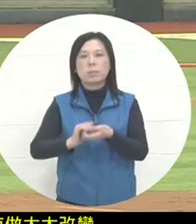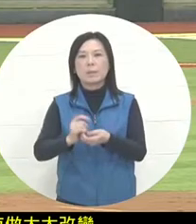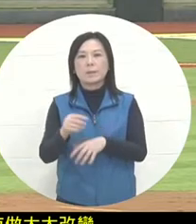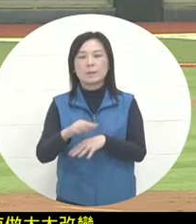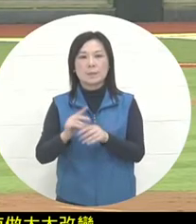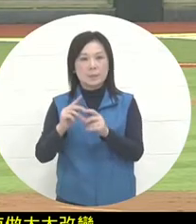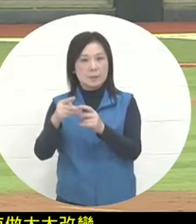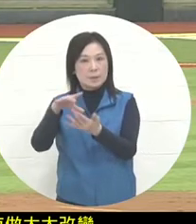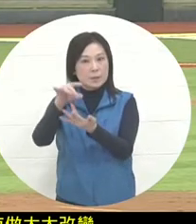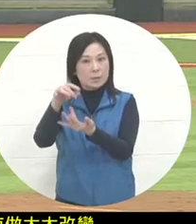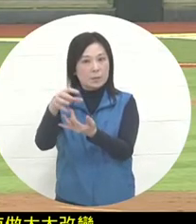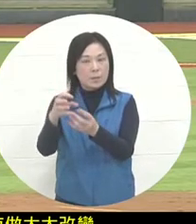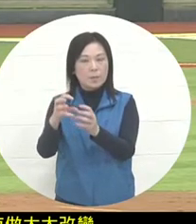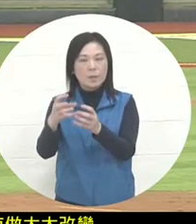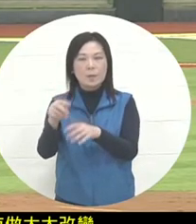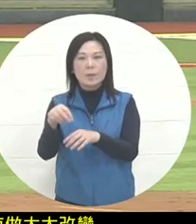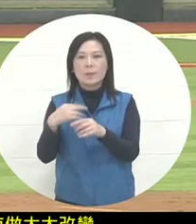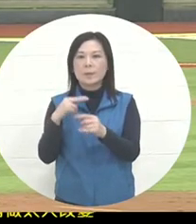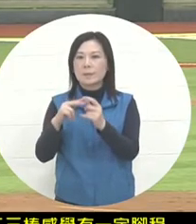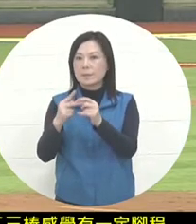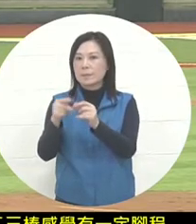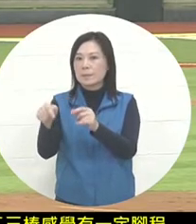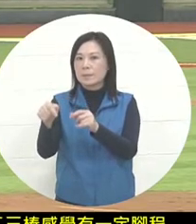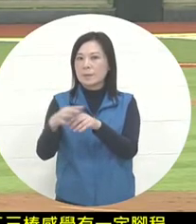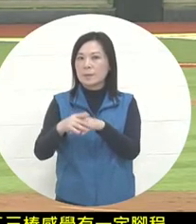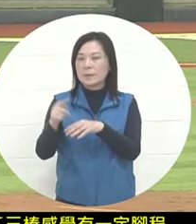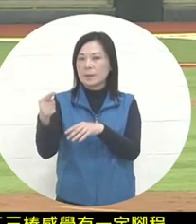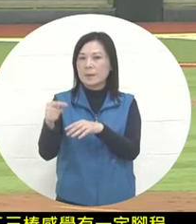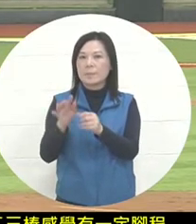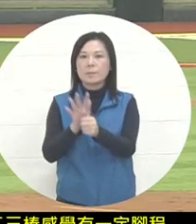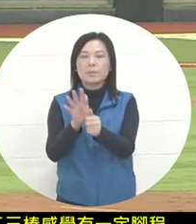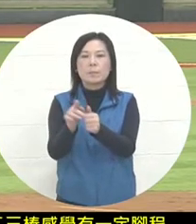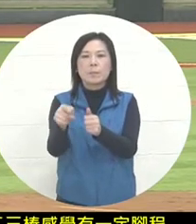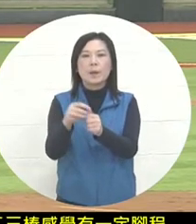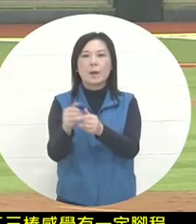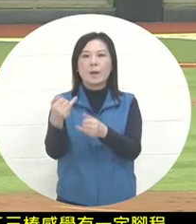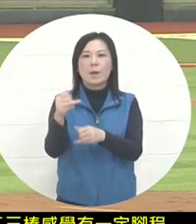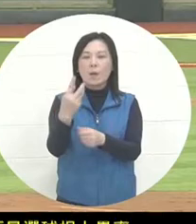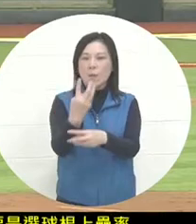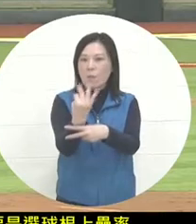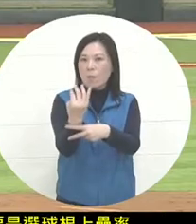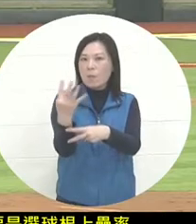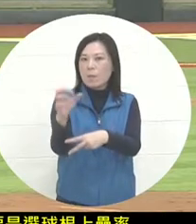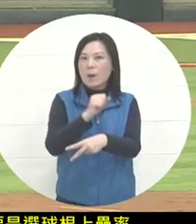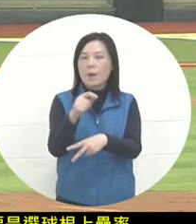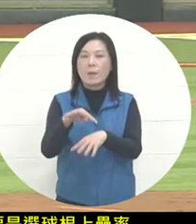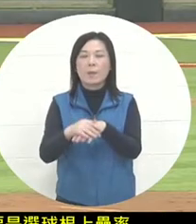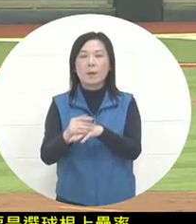can create some opportunities for the team , which is more effective in attacking. The ball